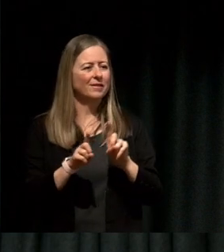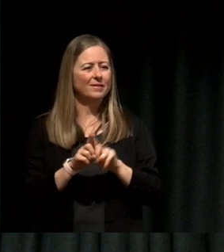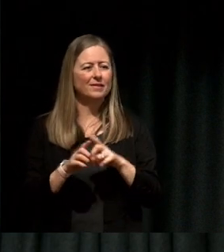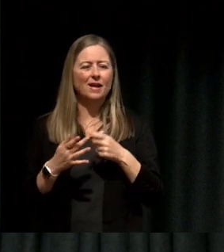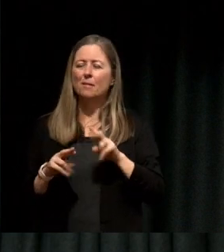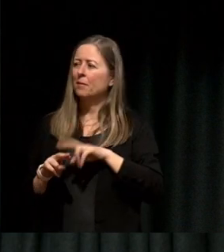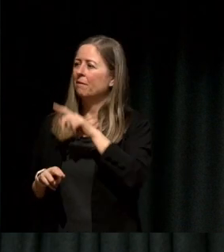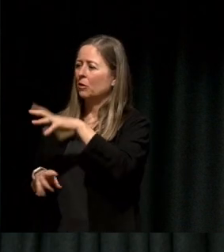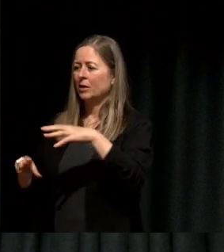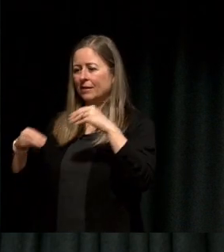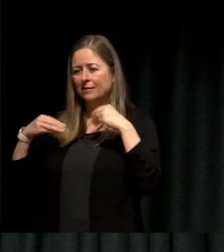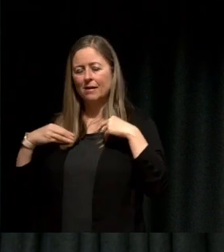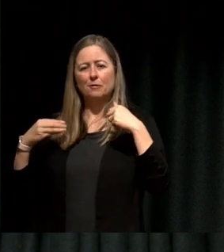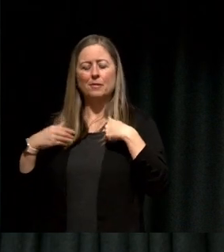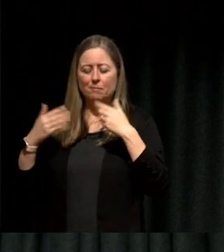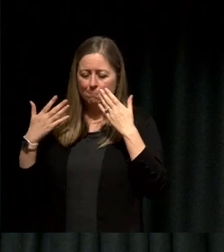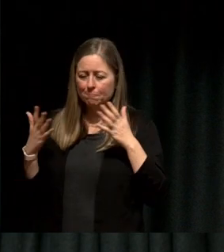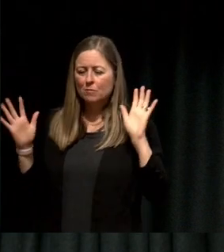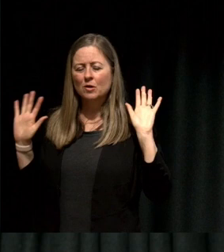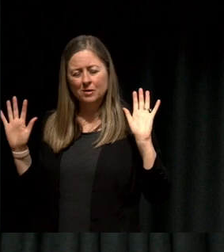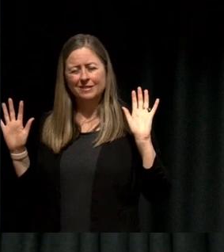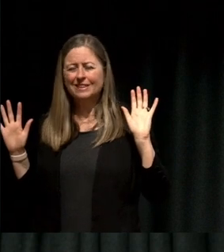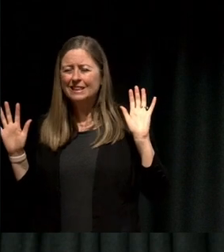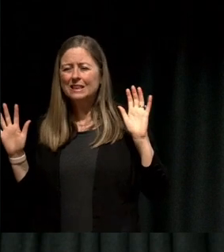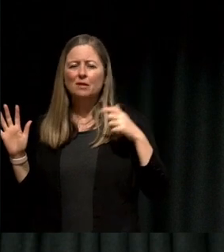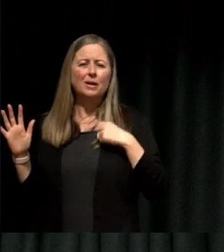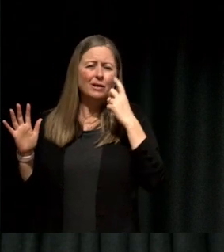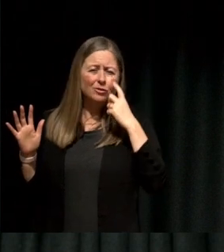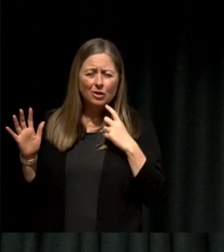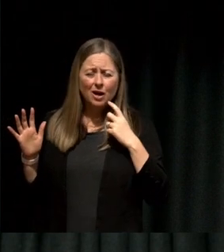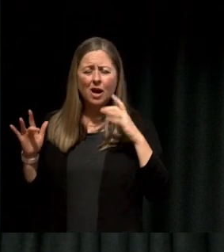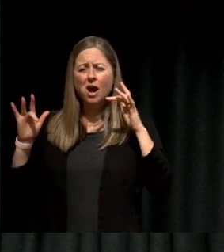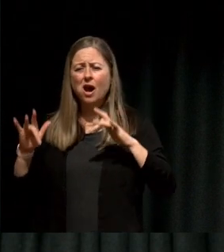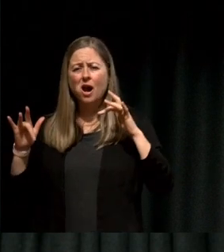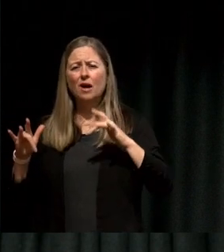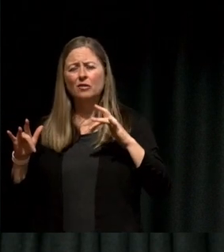"hey look this is my story, I've been trying but I haven't worked that out yet", that's a call for someone to help you.